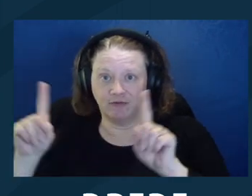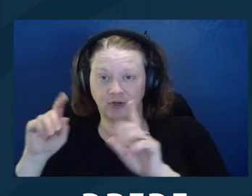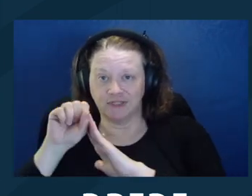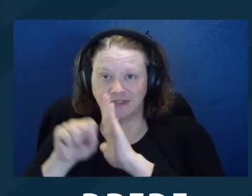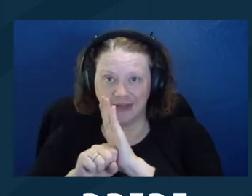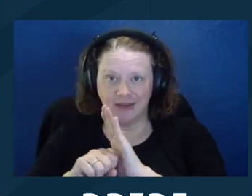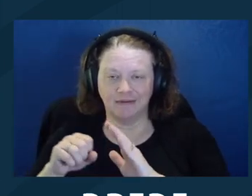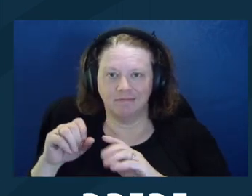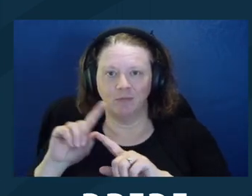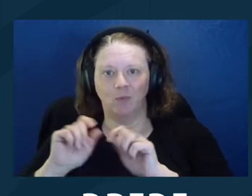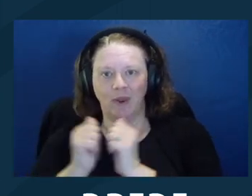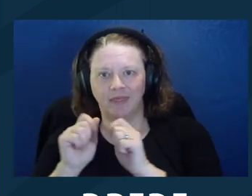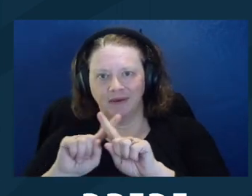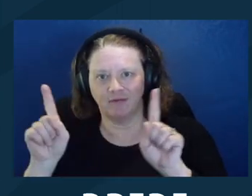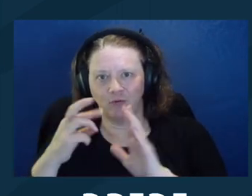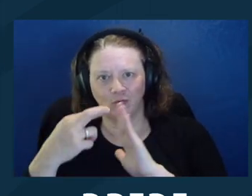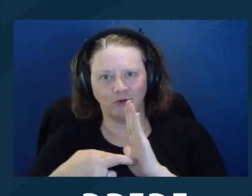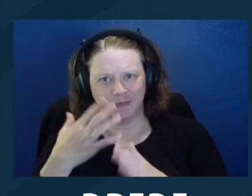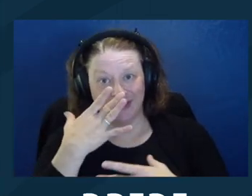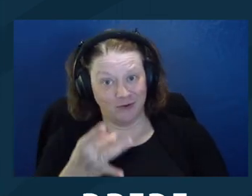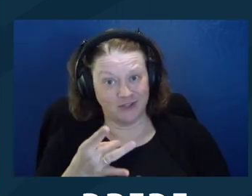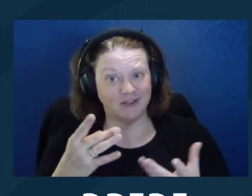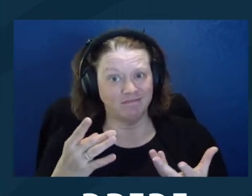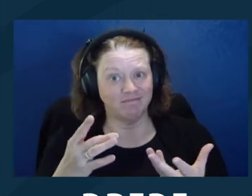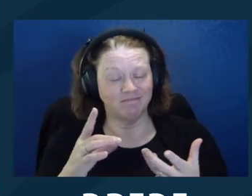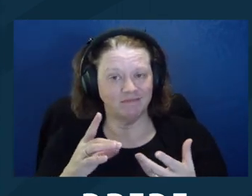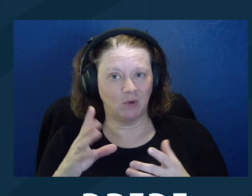send a New Mexico lawyer who's in a different state and has different rules.